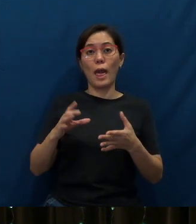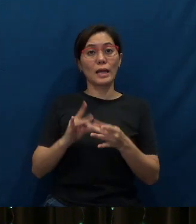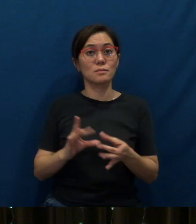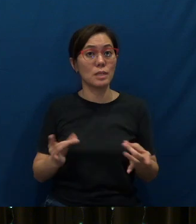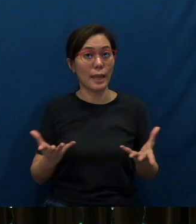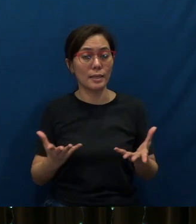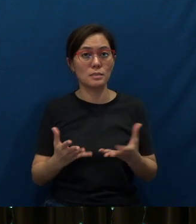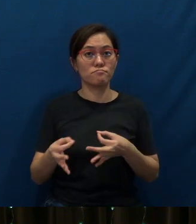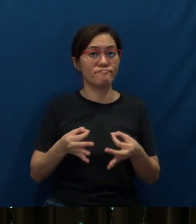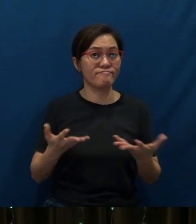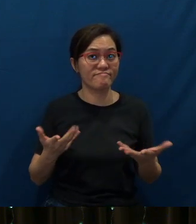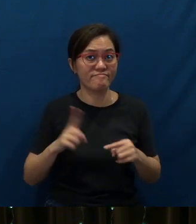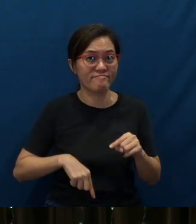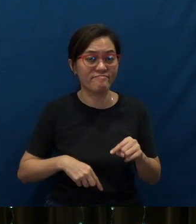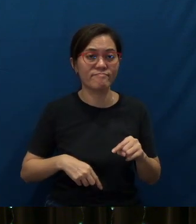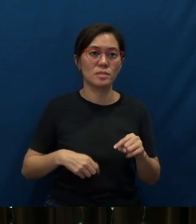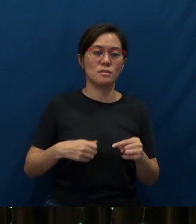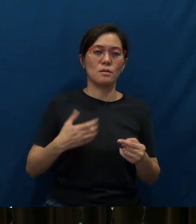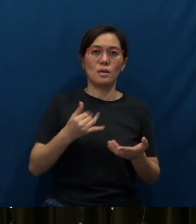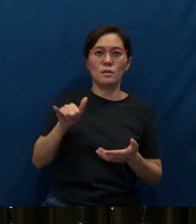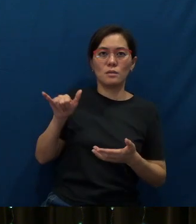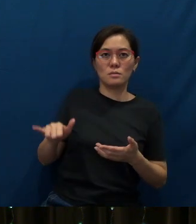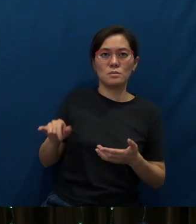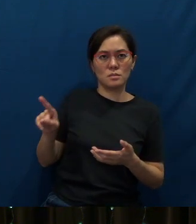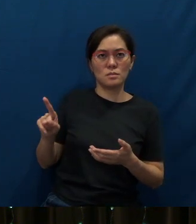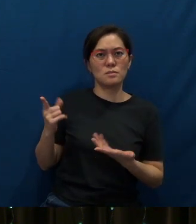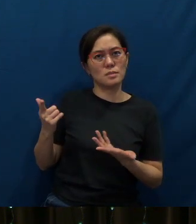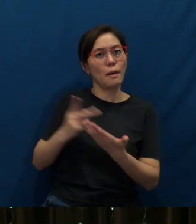And this is one… in a way, it's a program, but it